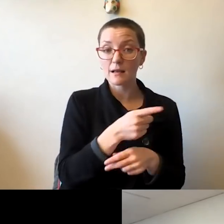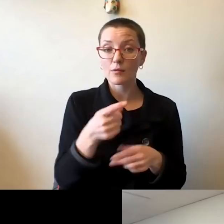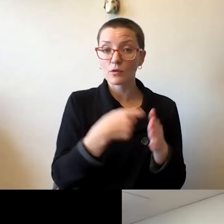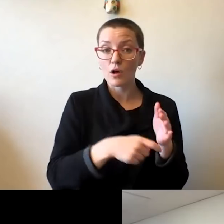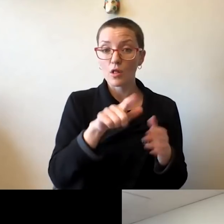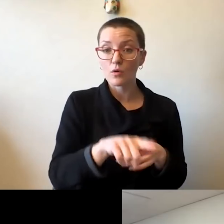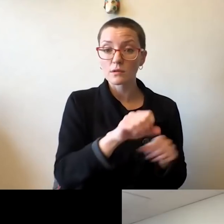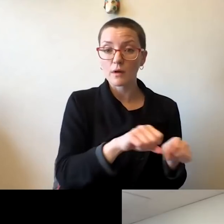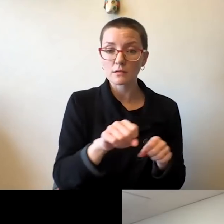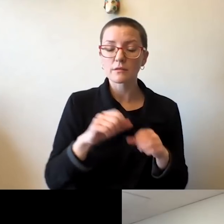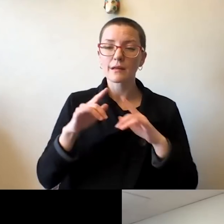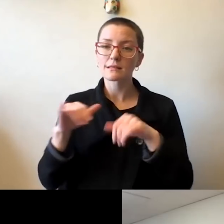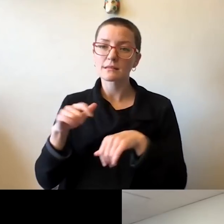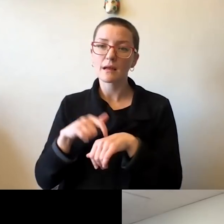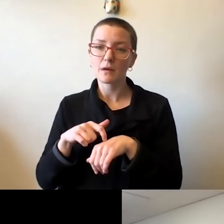But at the same time, any opportunities we have